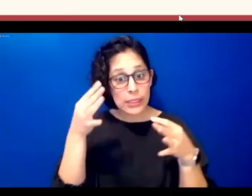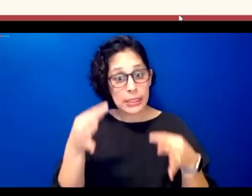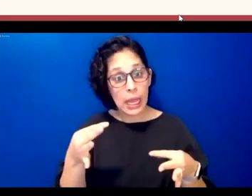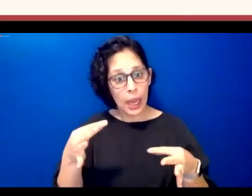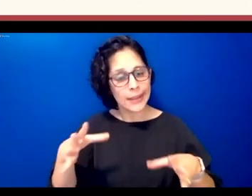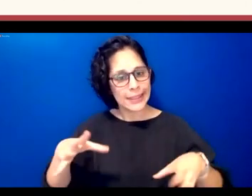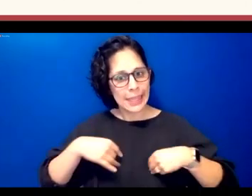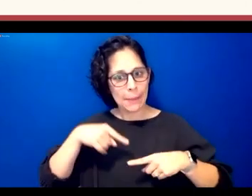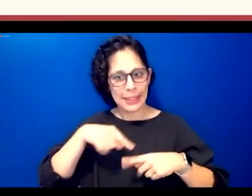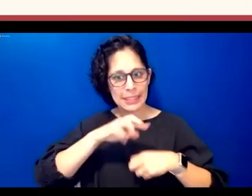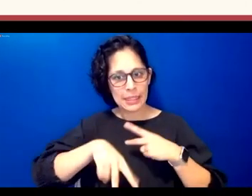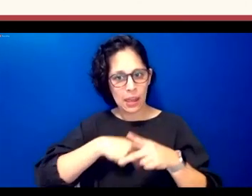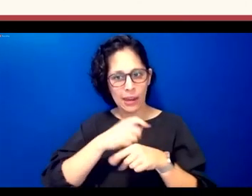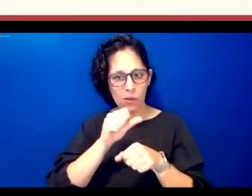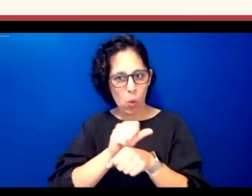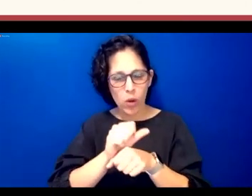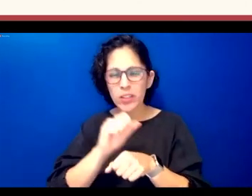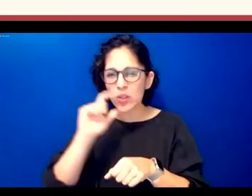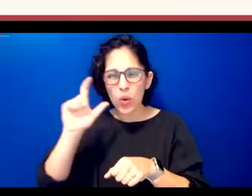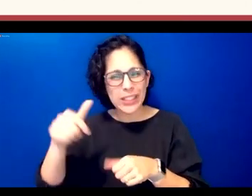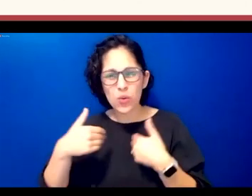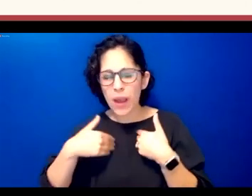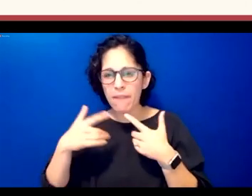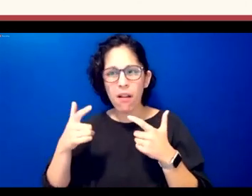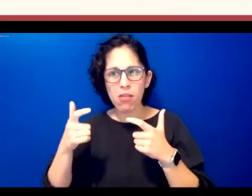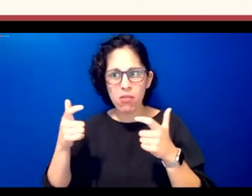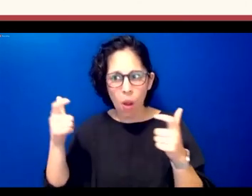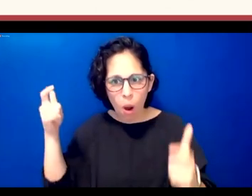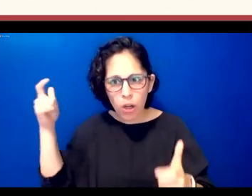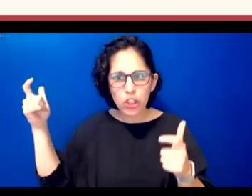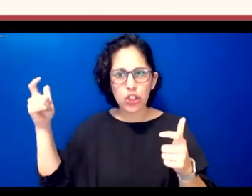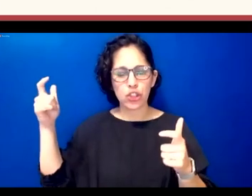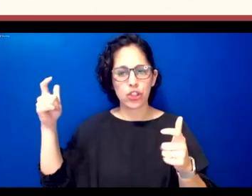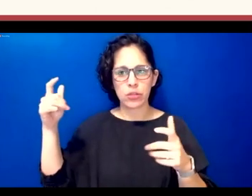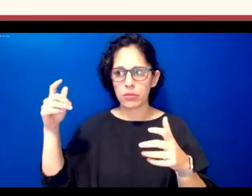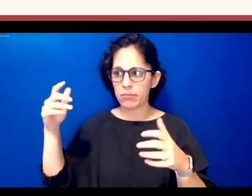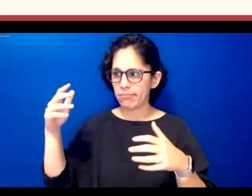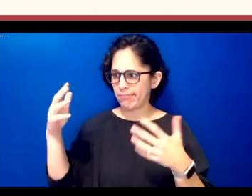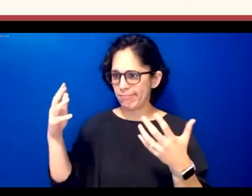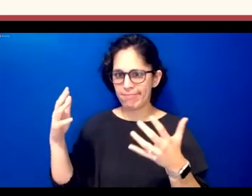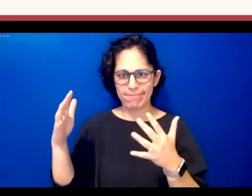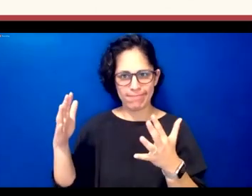necessarily need to have a large cast of fluent speakers everyone in the video is a chickasaw